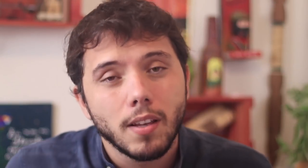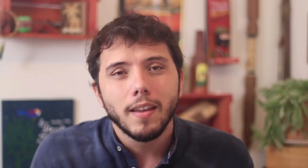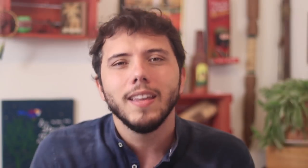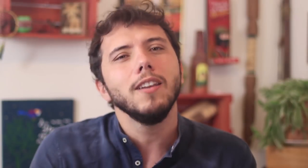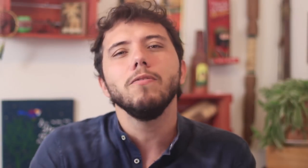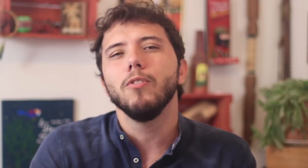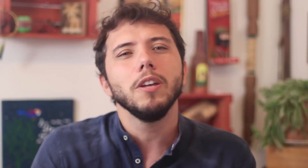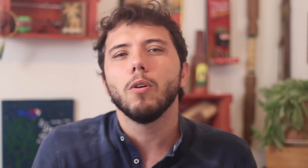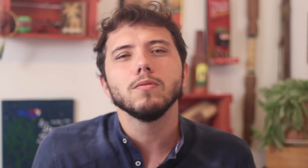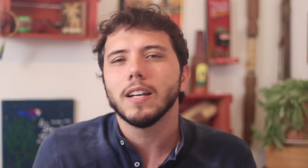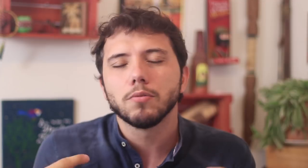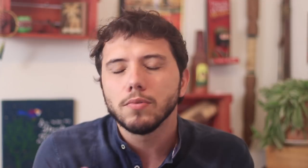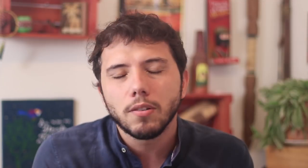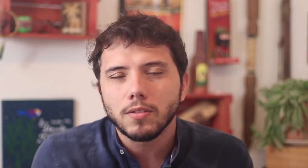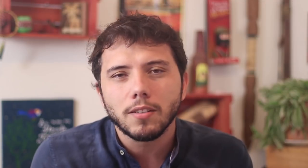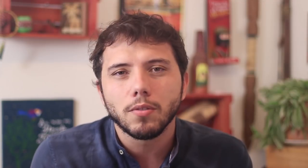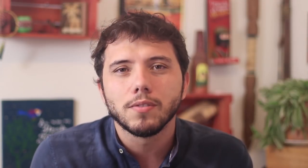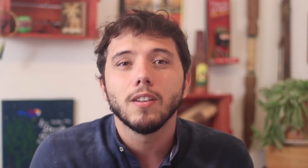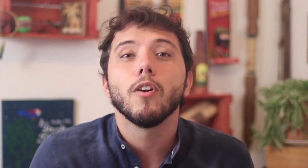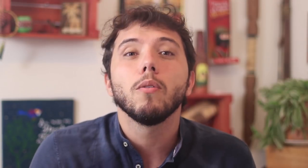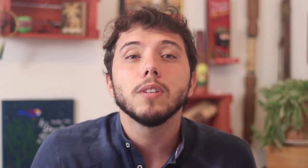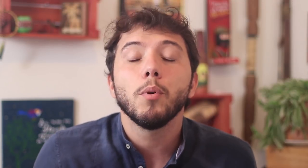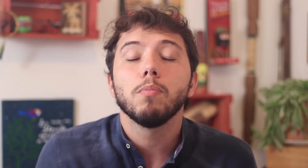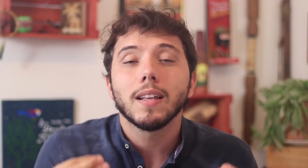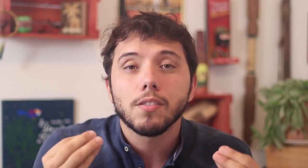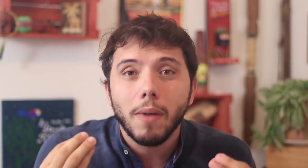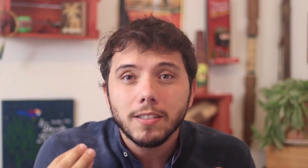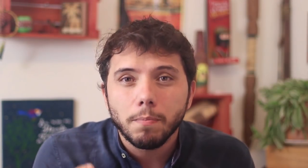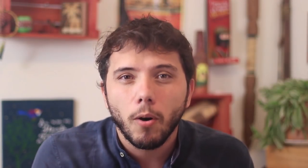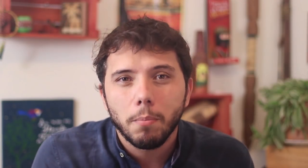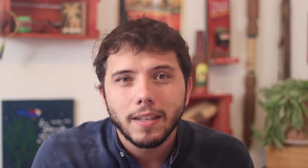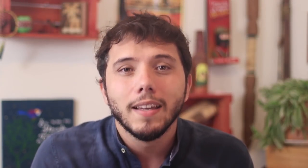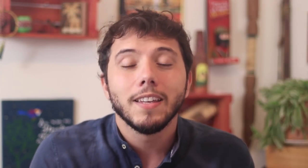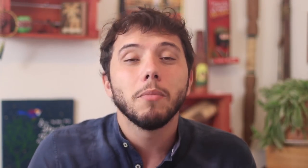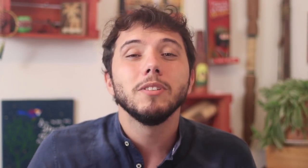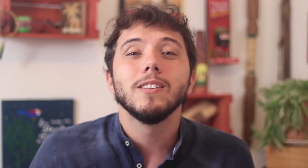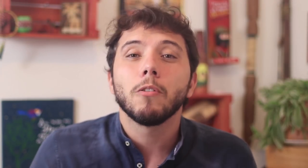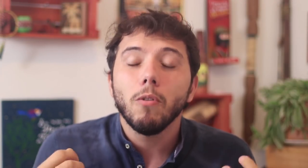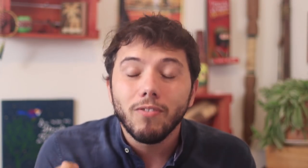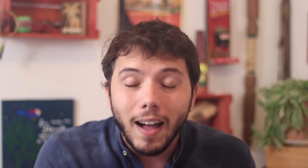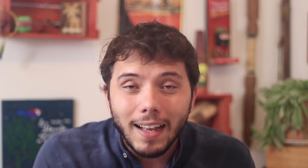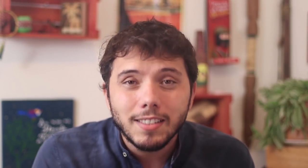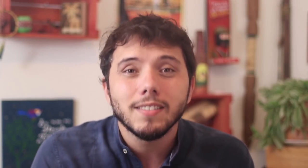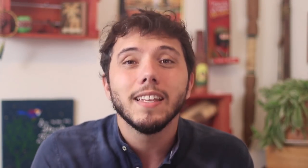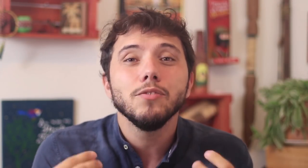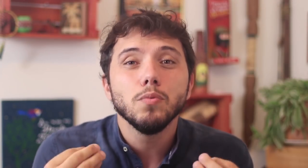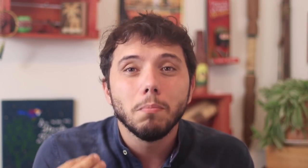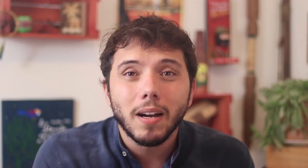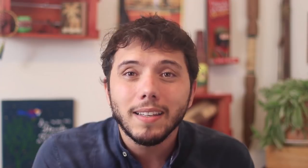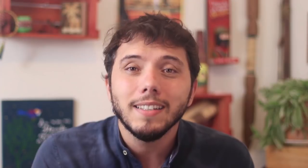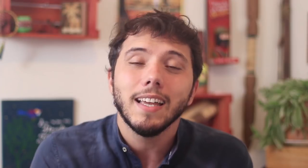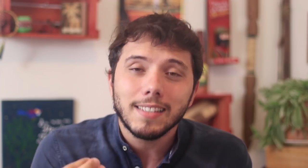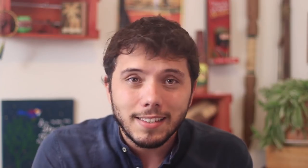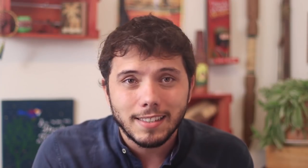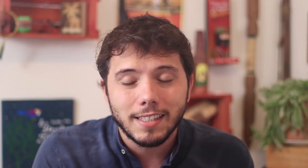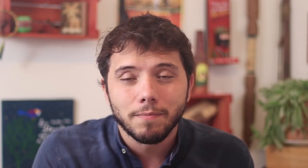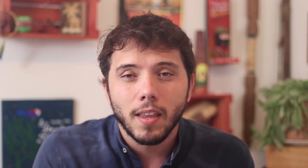And he wasn't "going against everything and everyone", no. He was against the poorest. And it was a coward and inhumane and murderous measure.